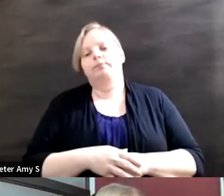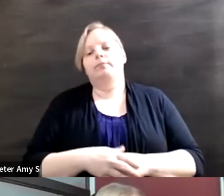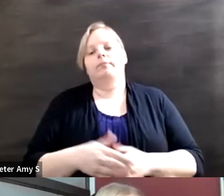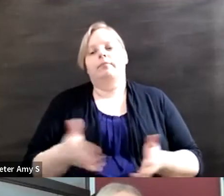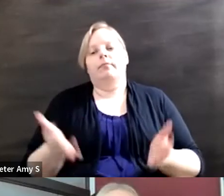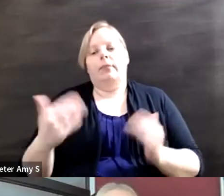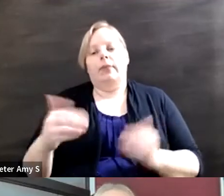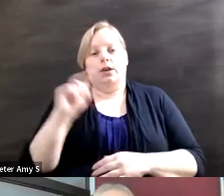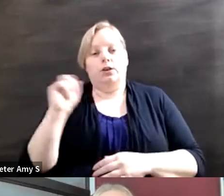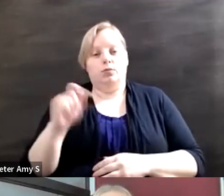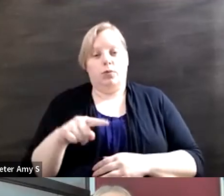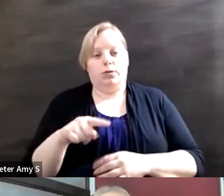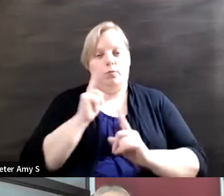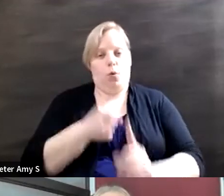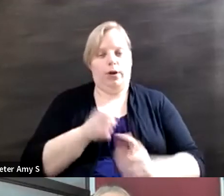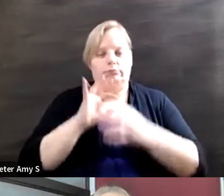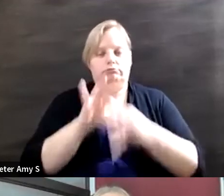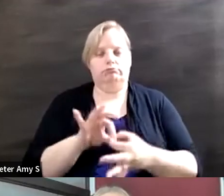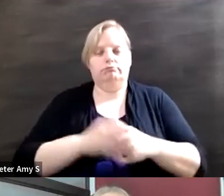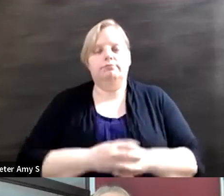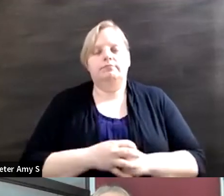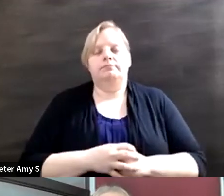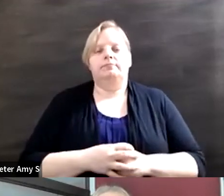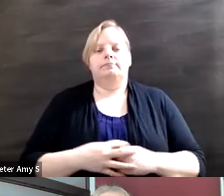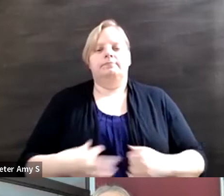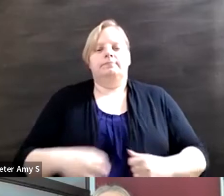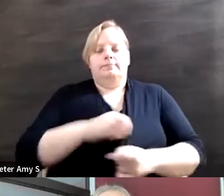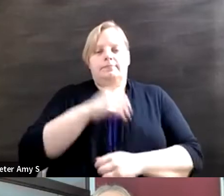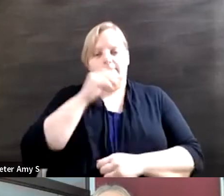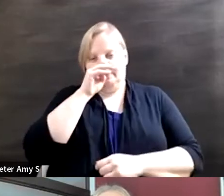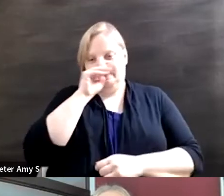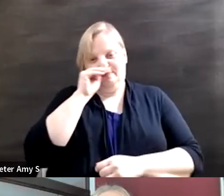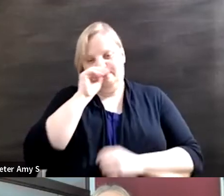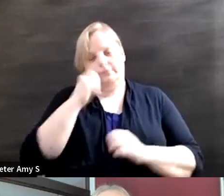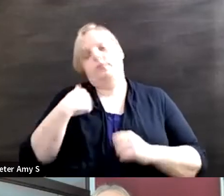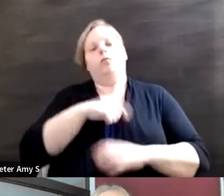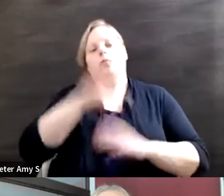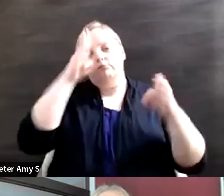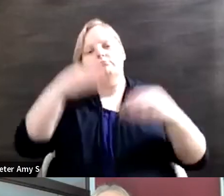the next point about how we essentially focus on different issues within the disability community